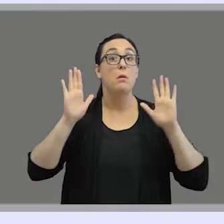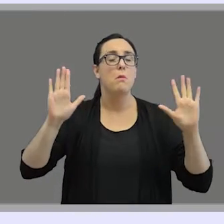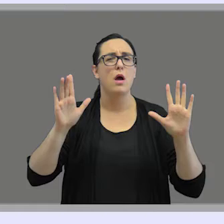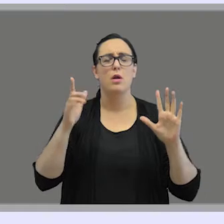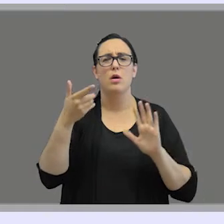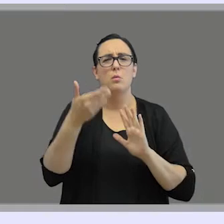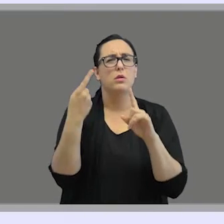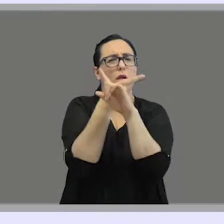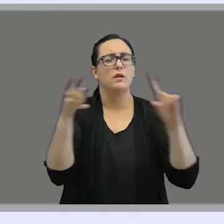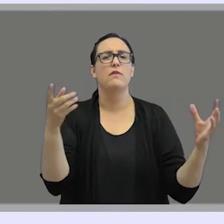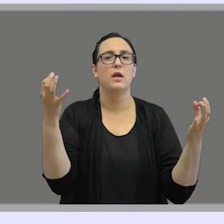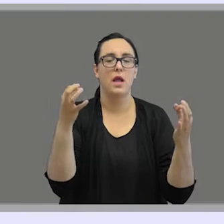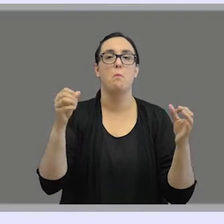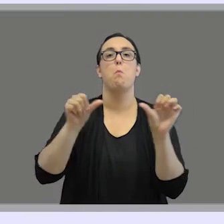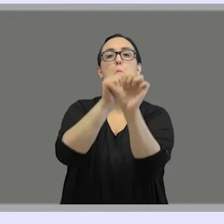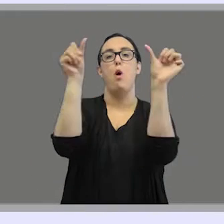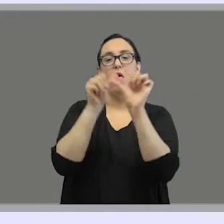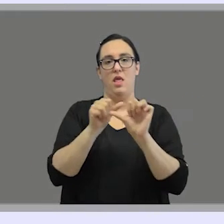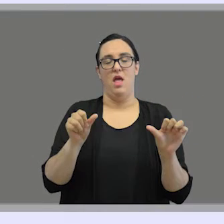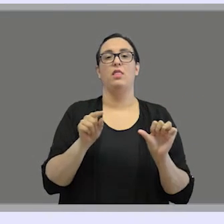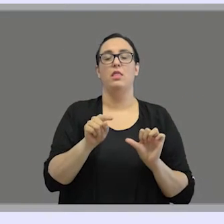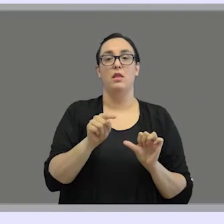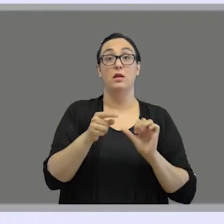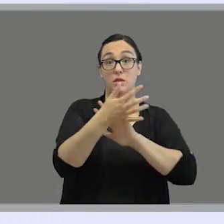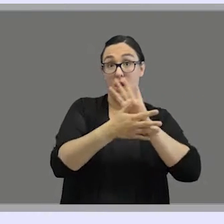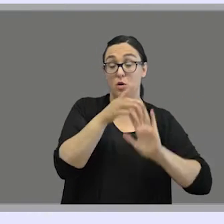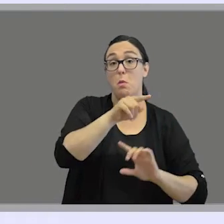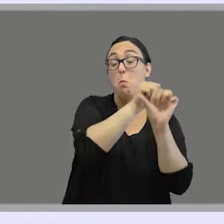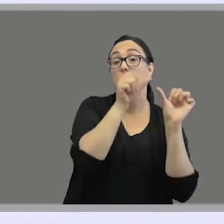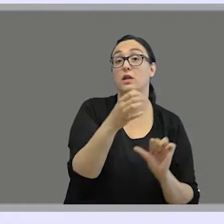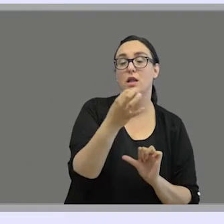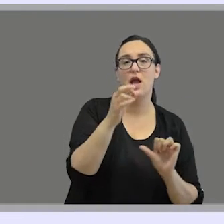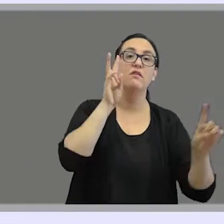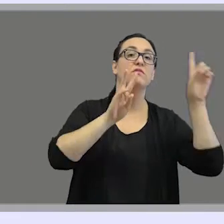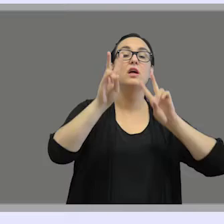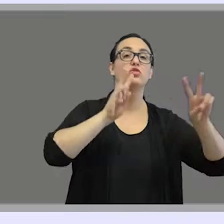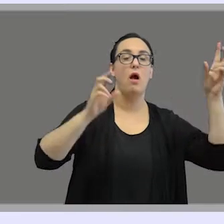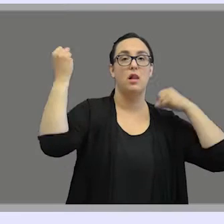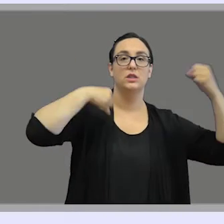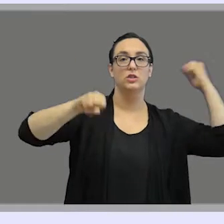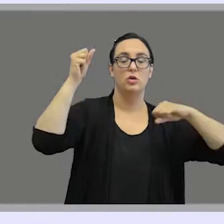but they differ in the language modality they use. Sign languages are visual-gestural languages.